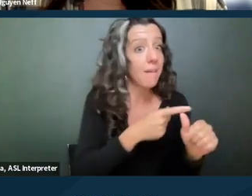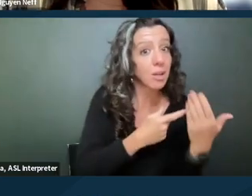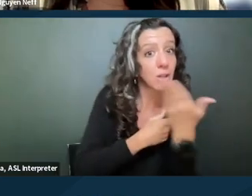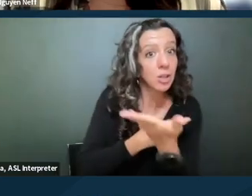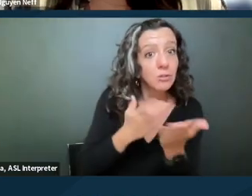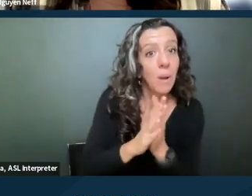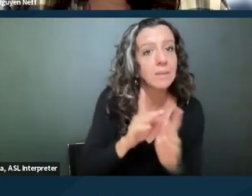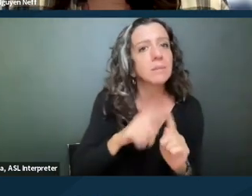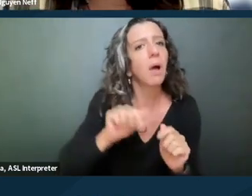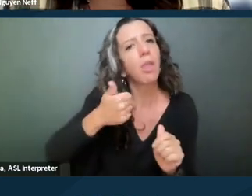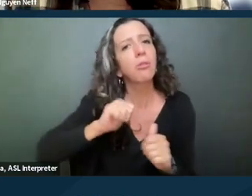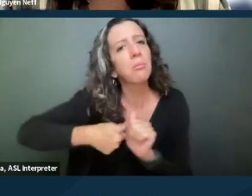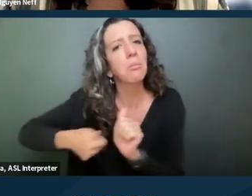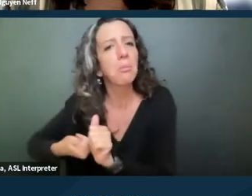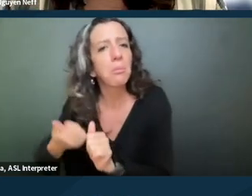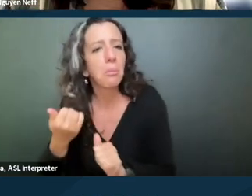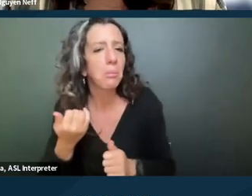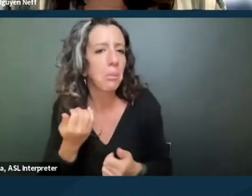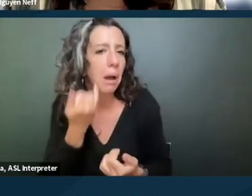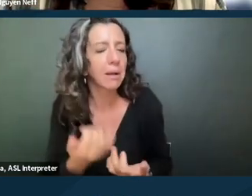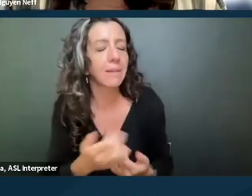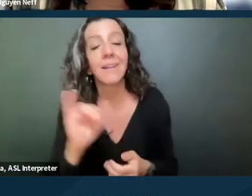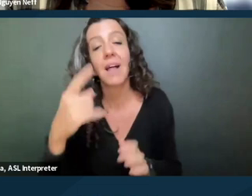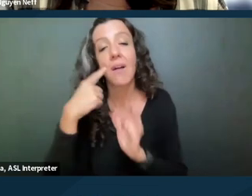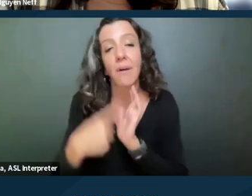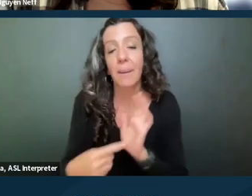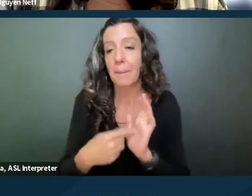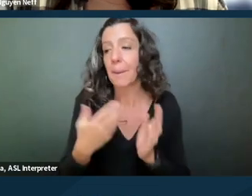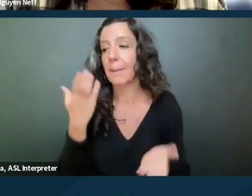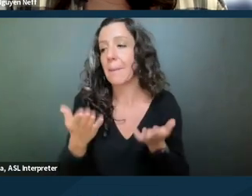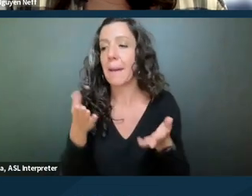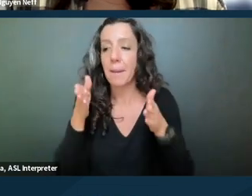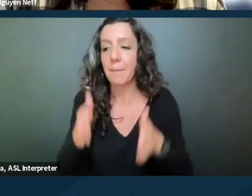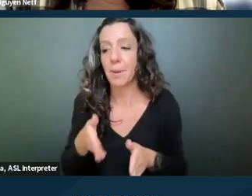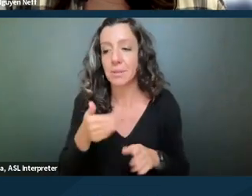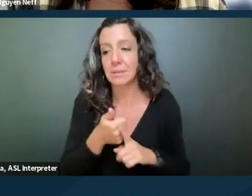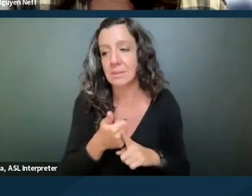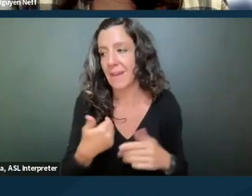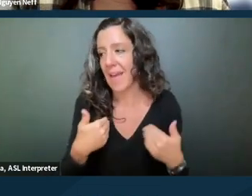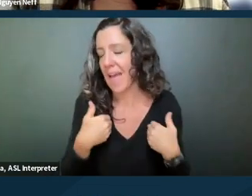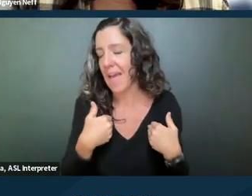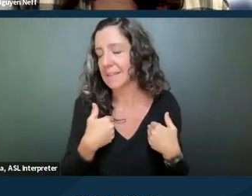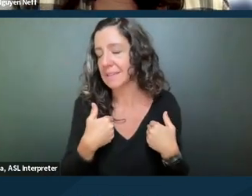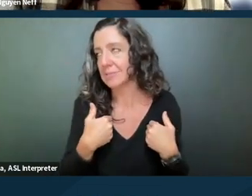So, you know, for example, if a person has, you know, if there's a lease provision